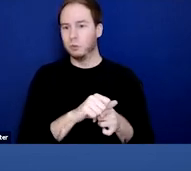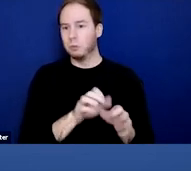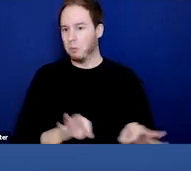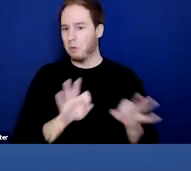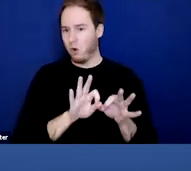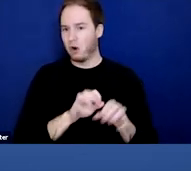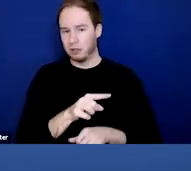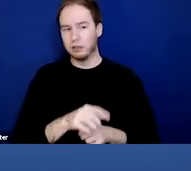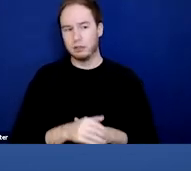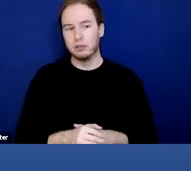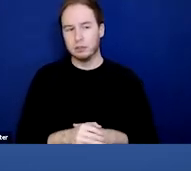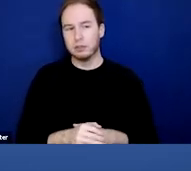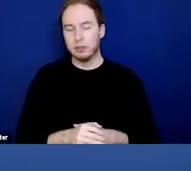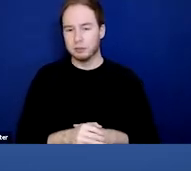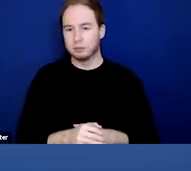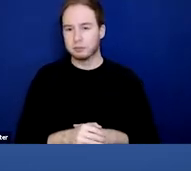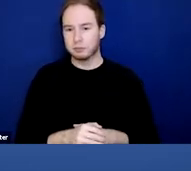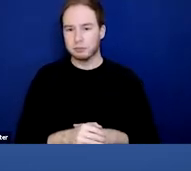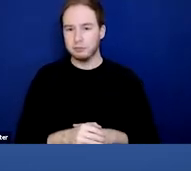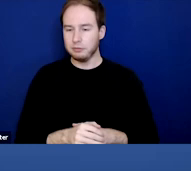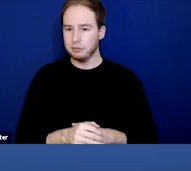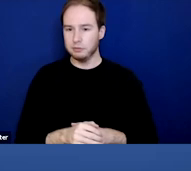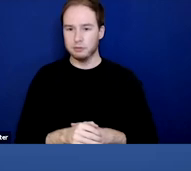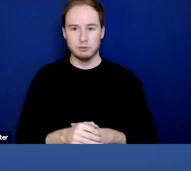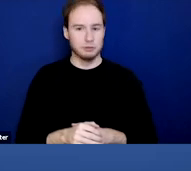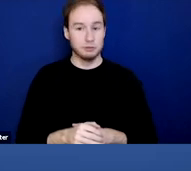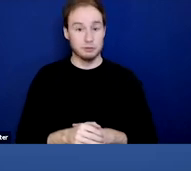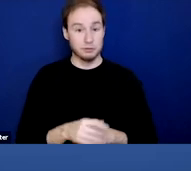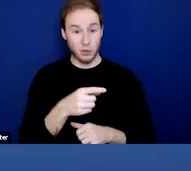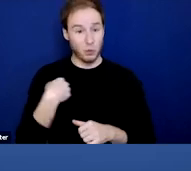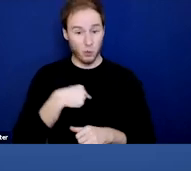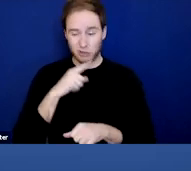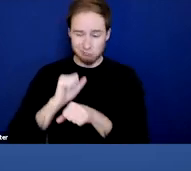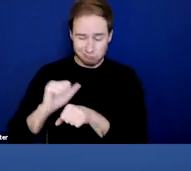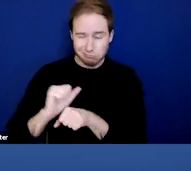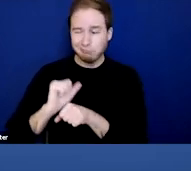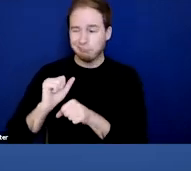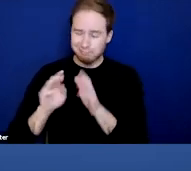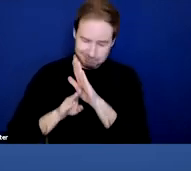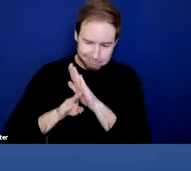We're gonna talk a lot about it, but this is a labor of love and passion by a whole lot of folks.